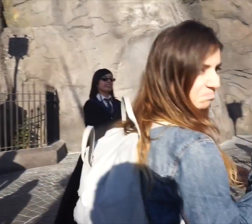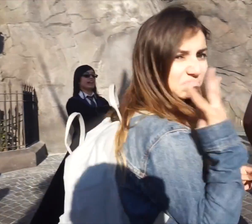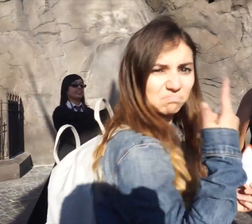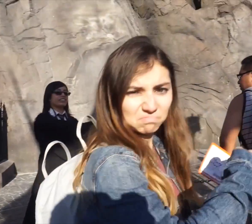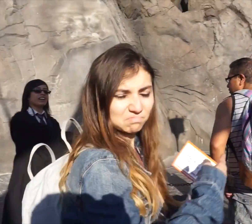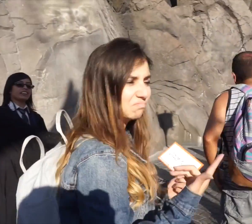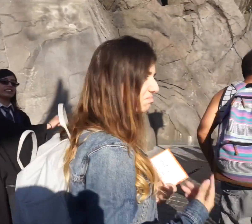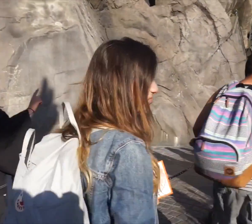Here's the line